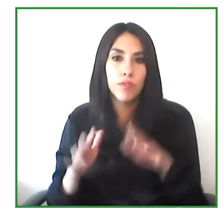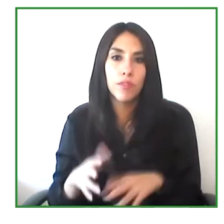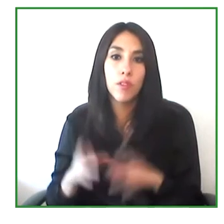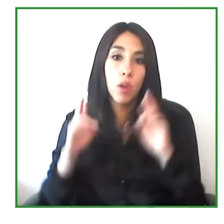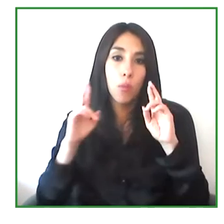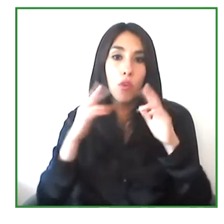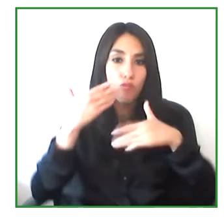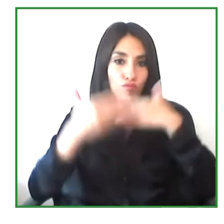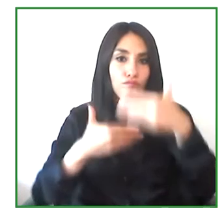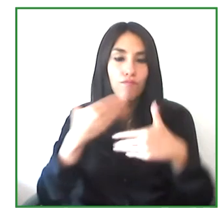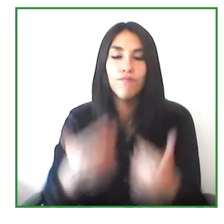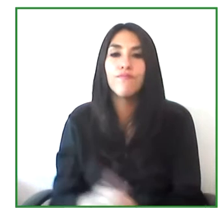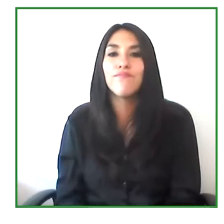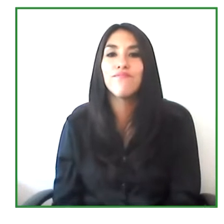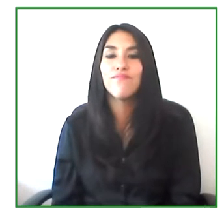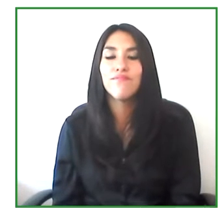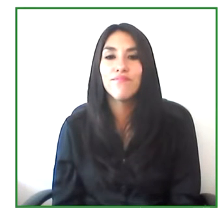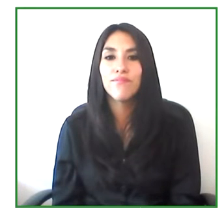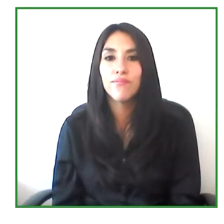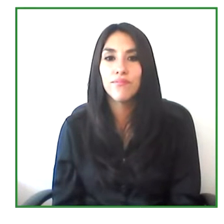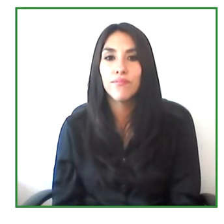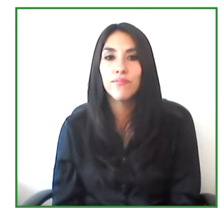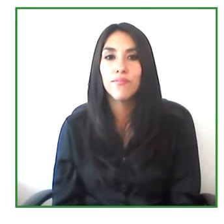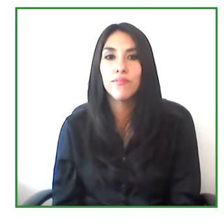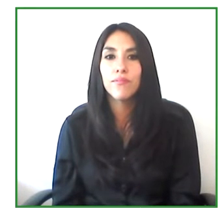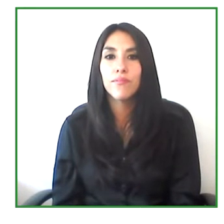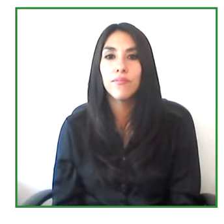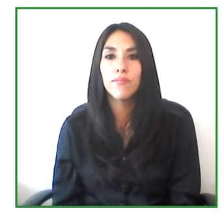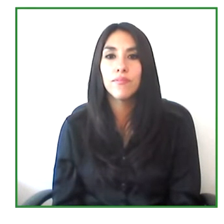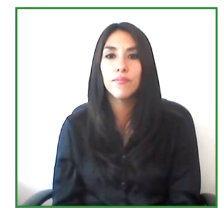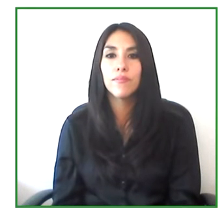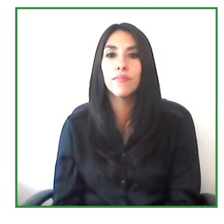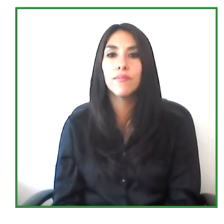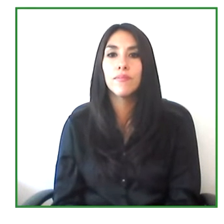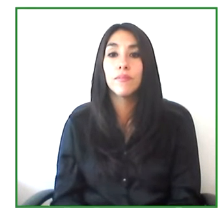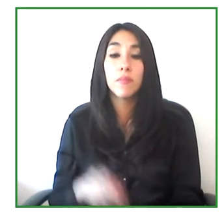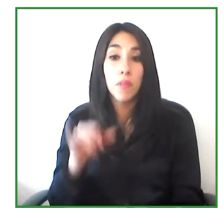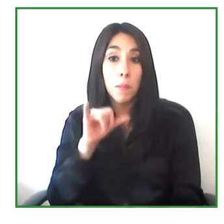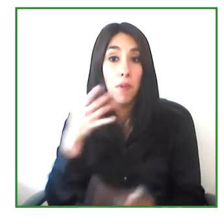And in spite of this challenge, we continue